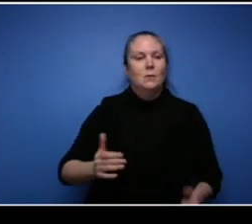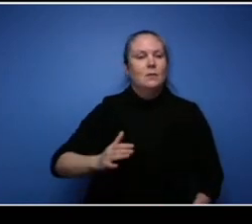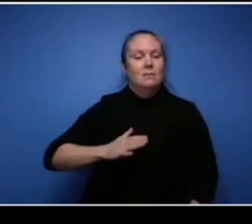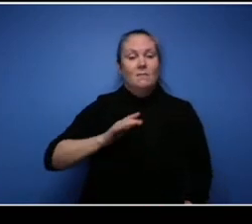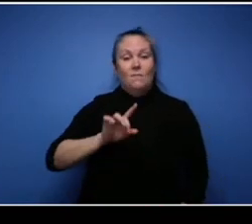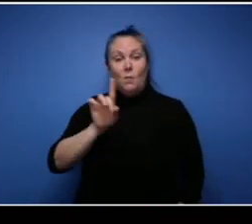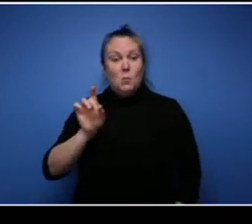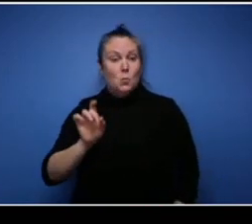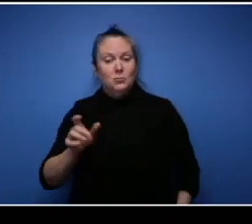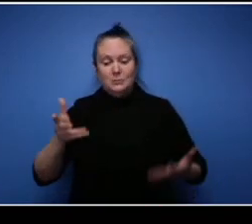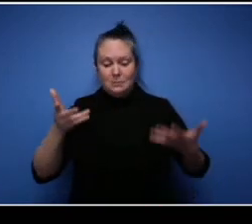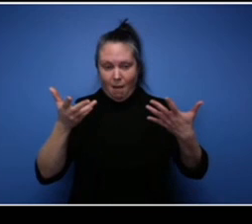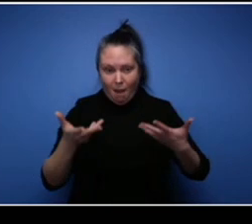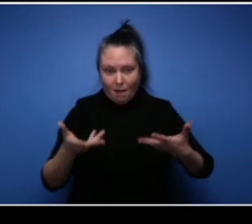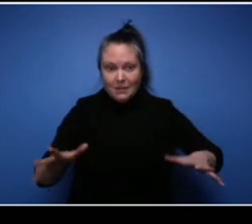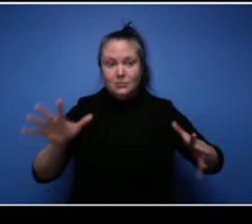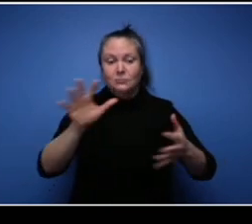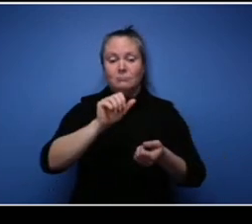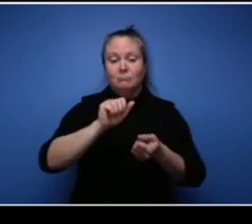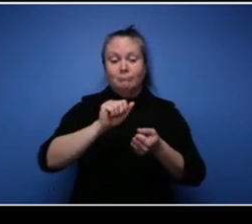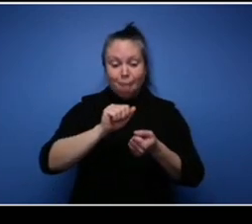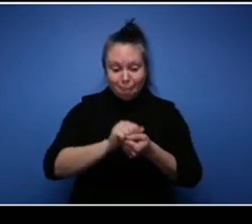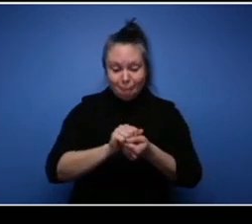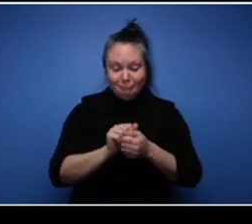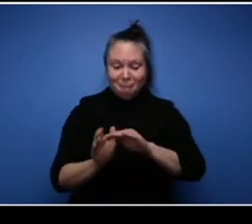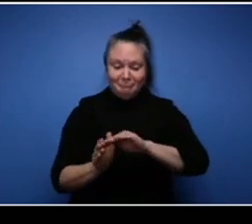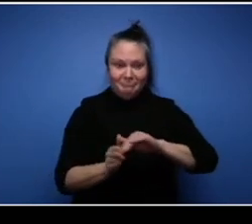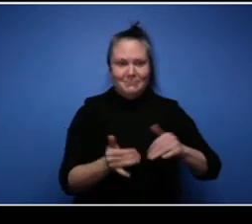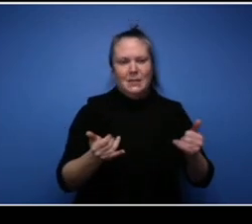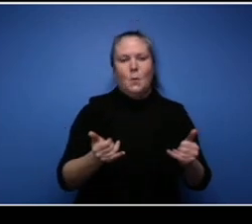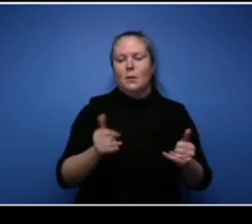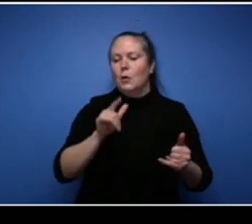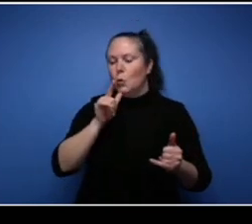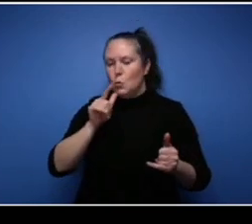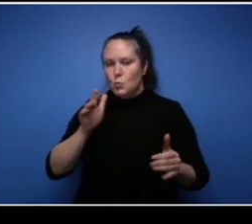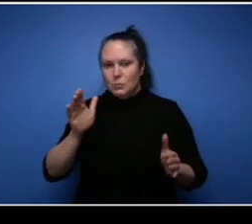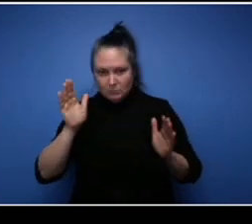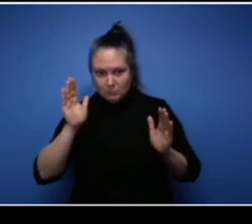go and listen to the audience and some of the questions that were submitted for you